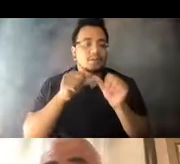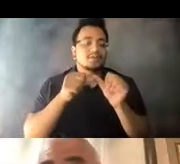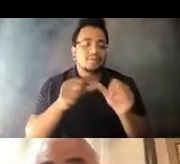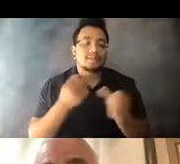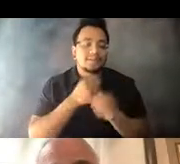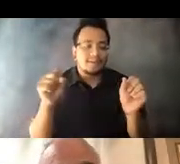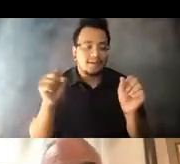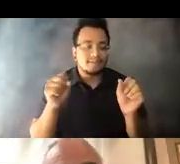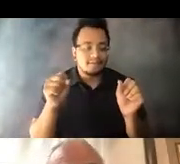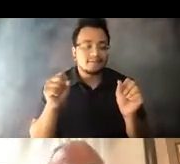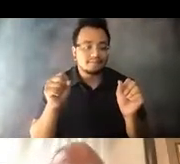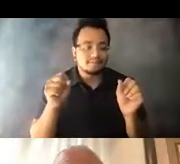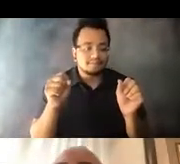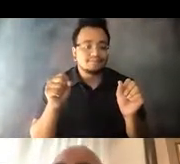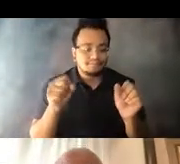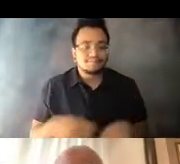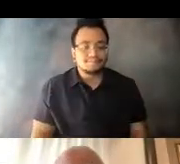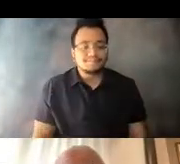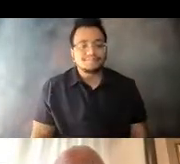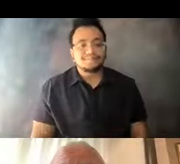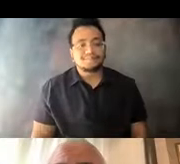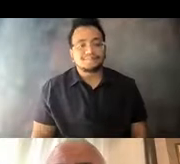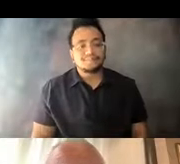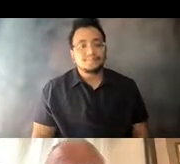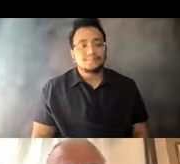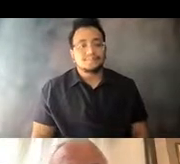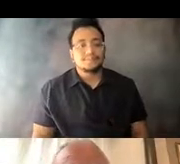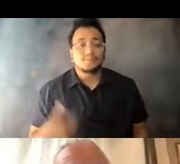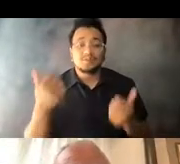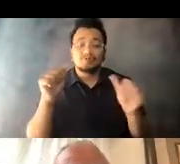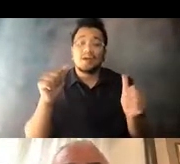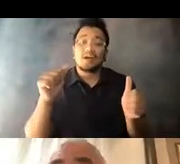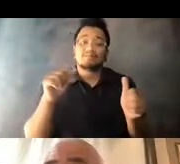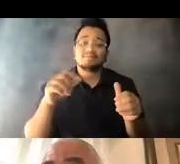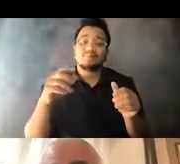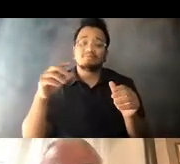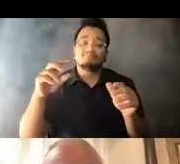what happens in that process. 14:40:18 We have tried to take a holistic approach to bringing riders back on board.